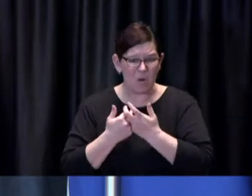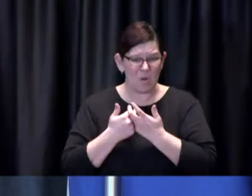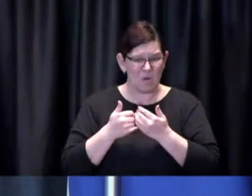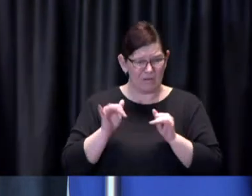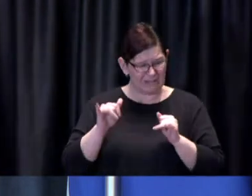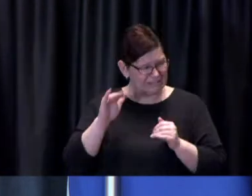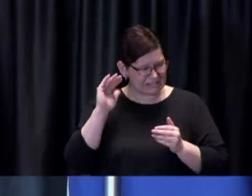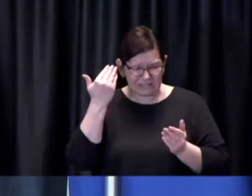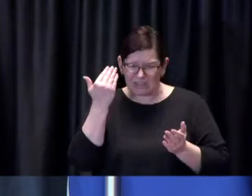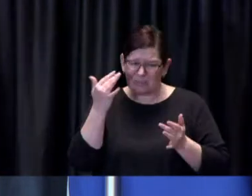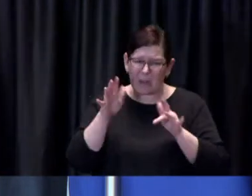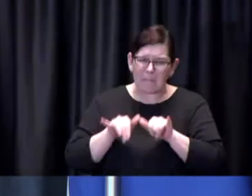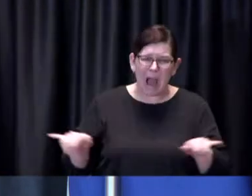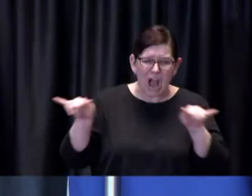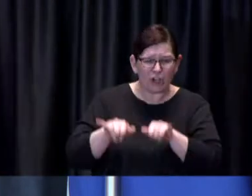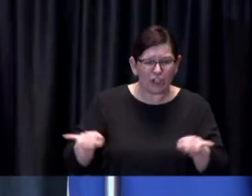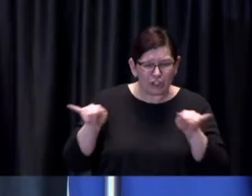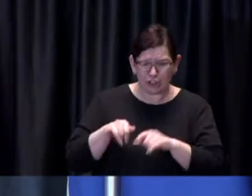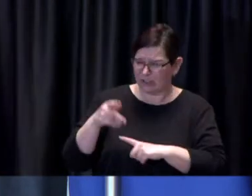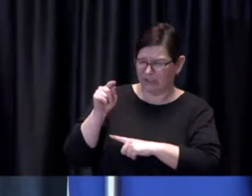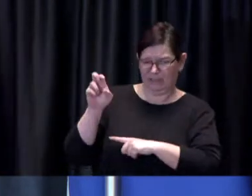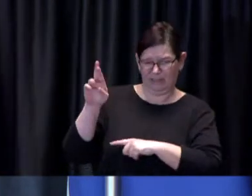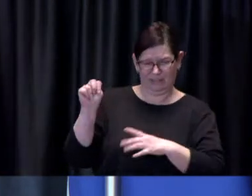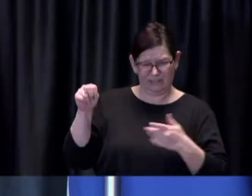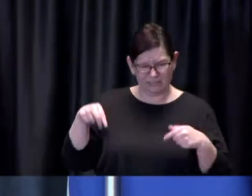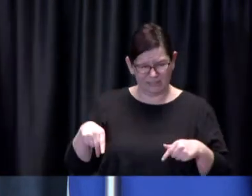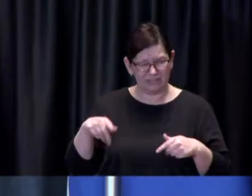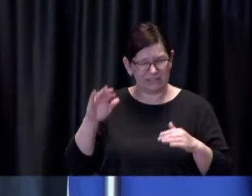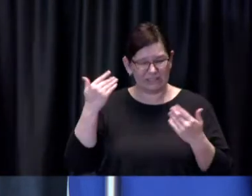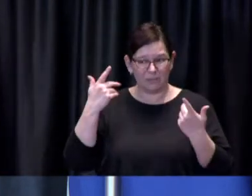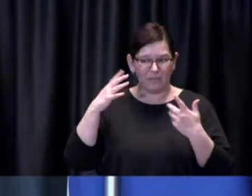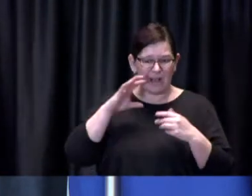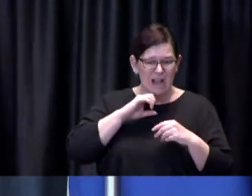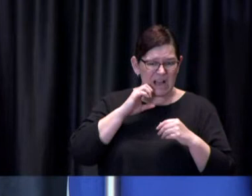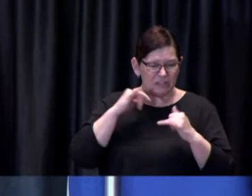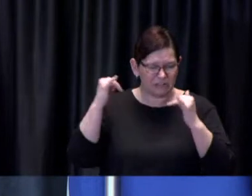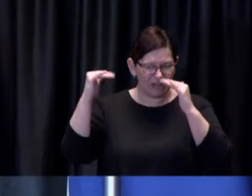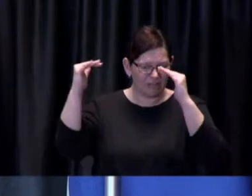of registrations for vaccination and then the city begs people to come forward because now there's